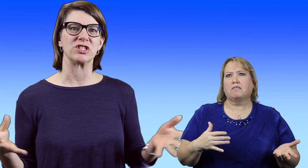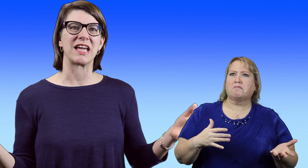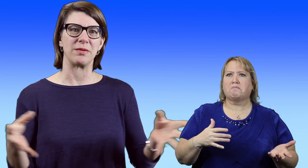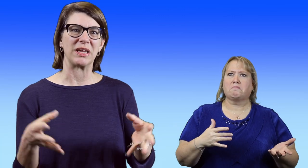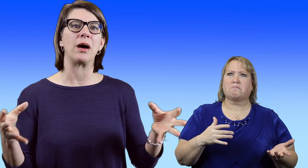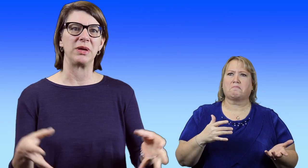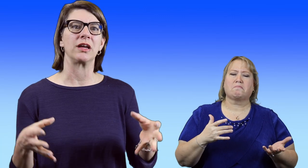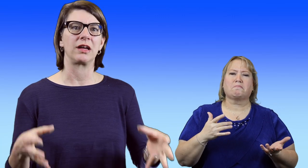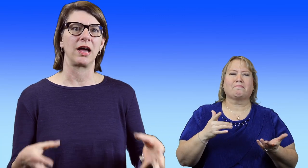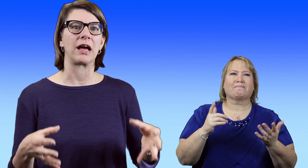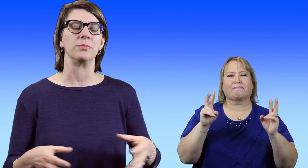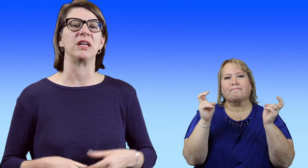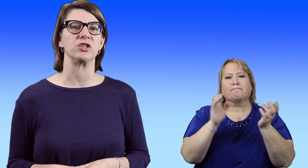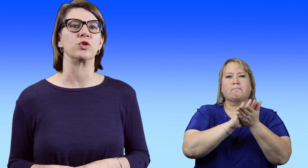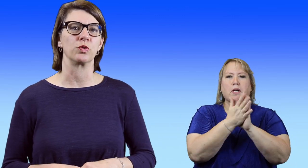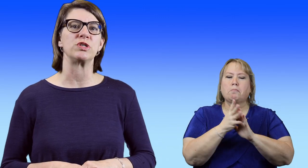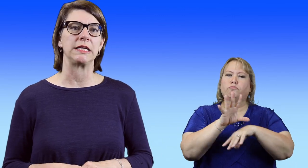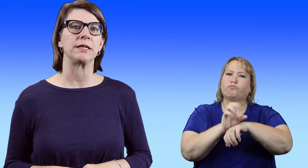Just kind of becoming acclimated to the routine.